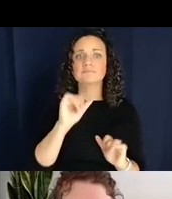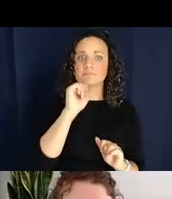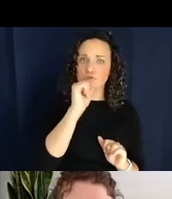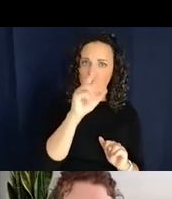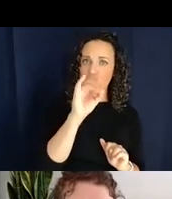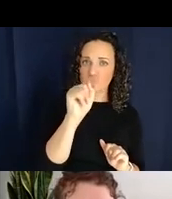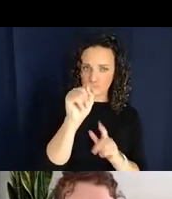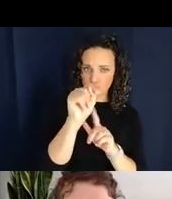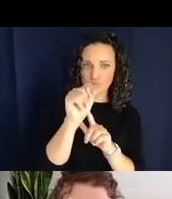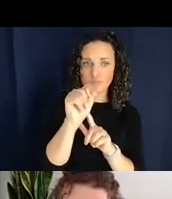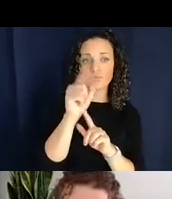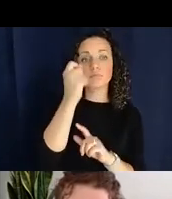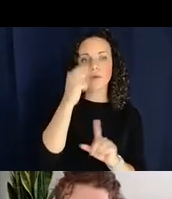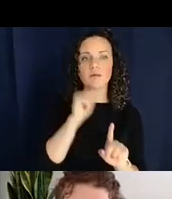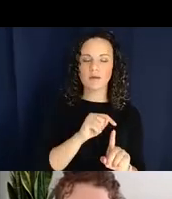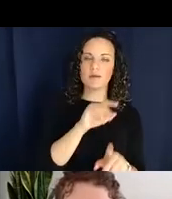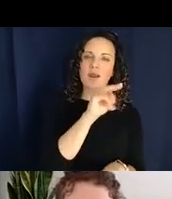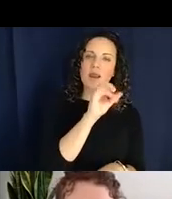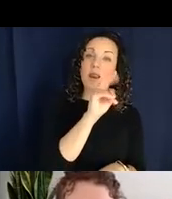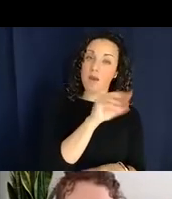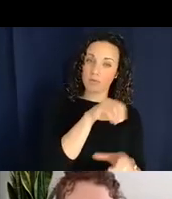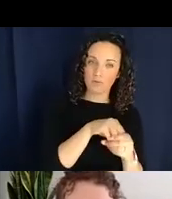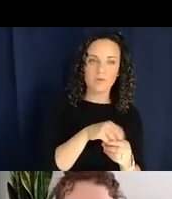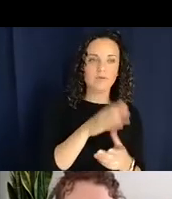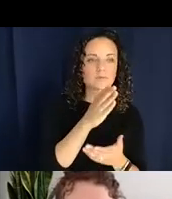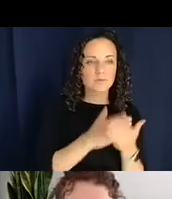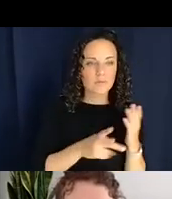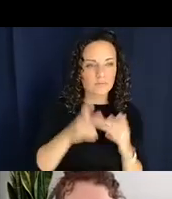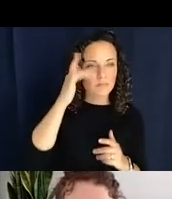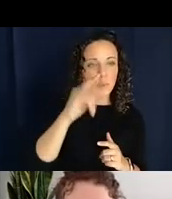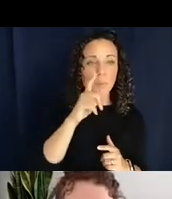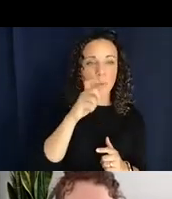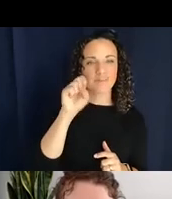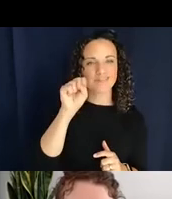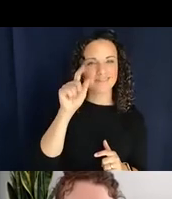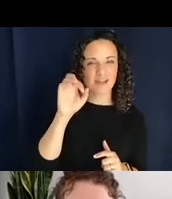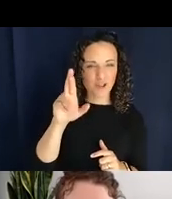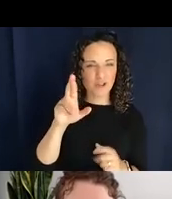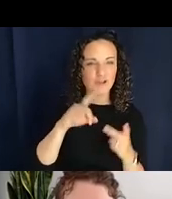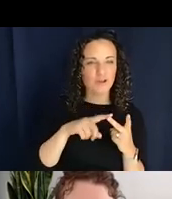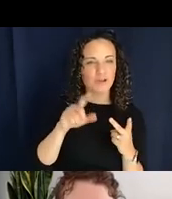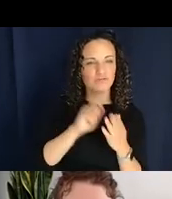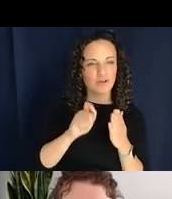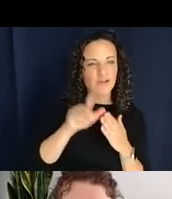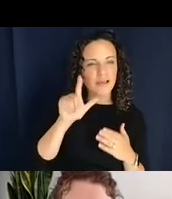that Sandler and Lillo-Martin have talked about but also Meir in 1999 wrote a really